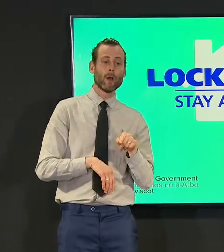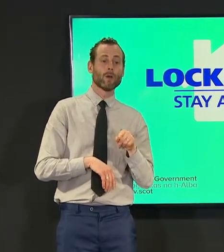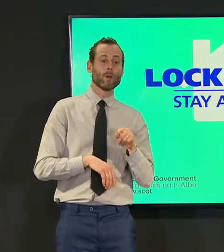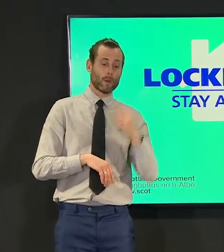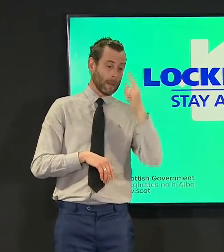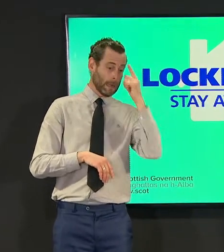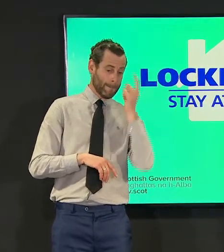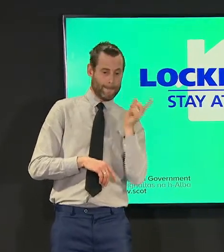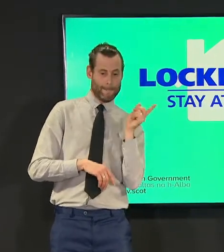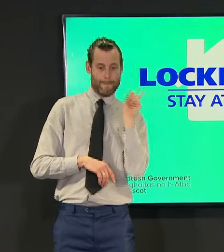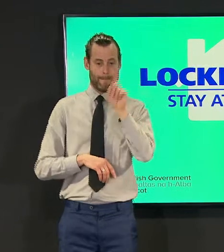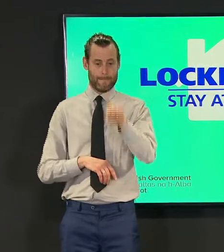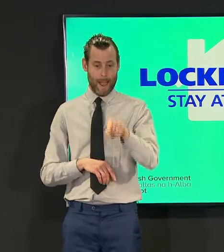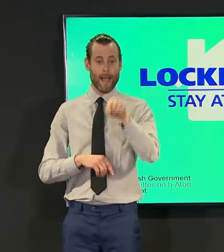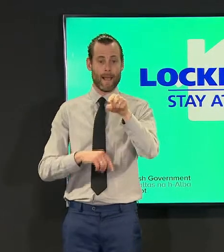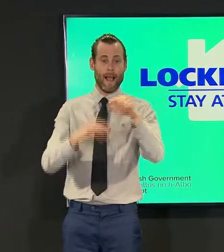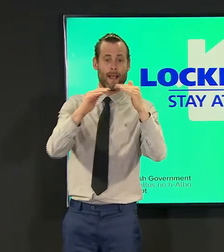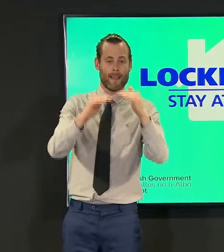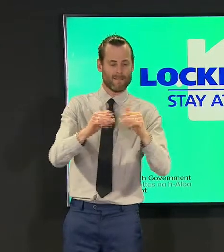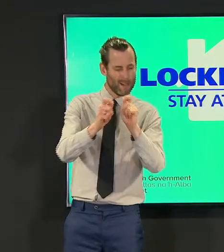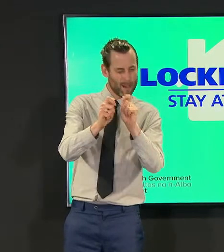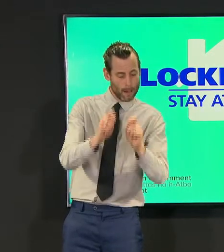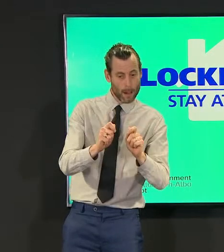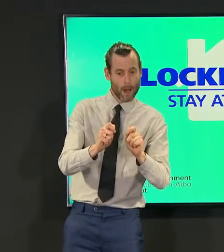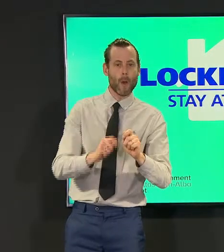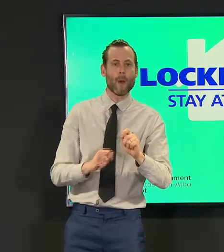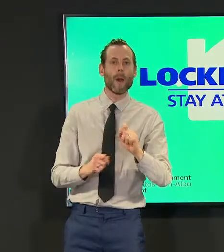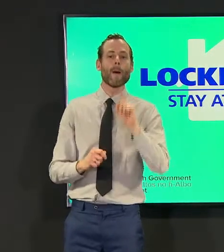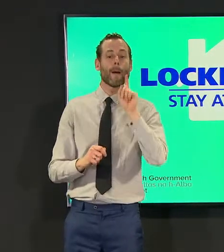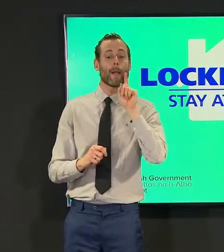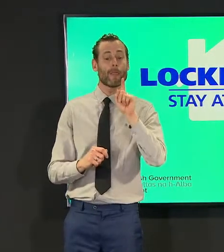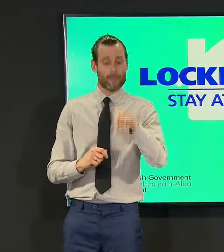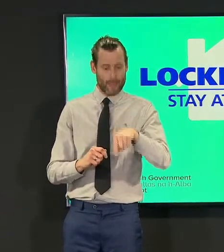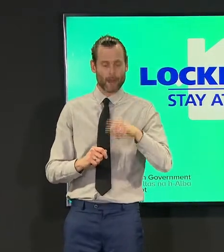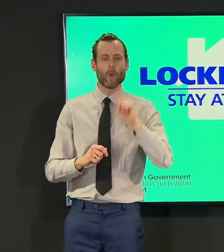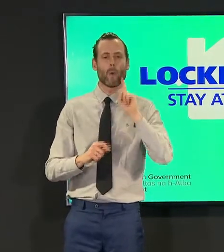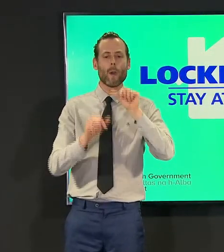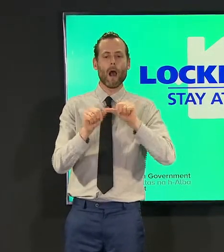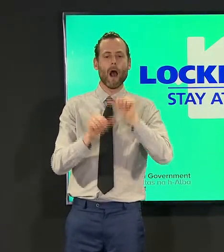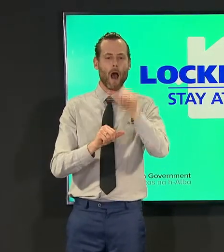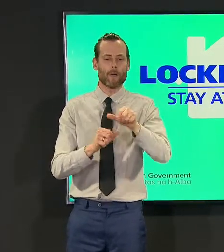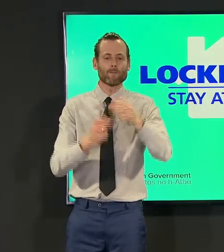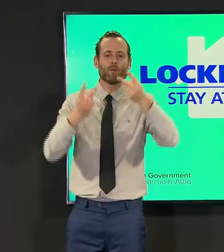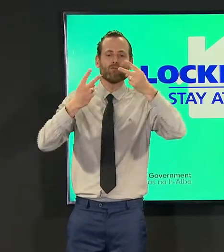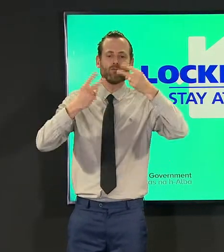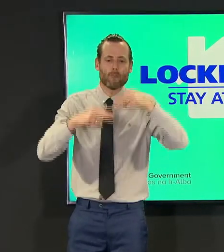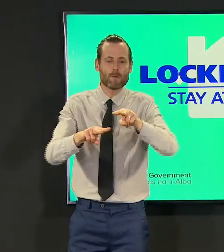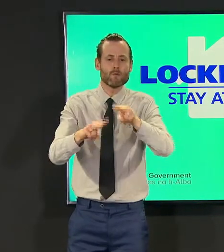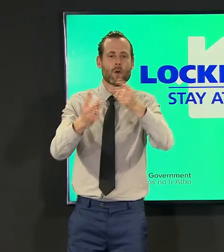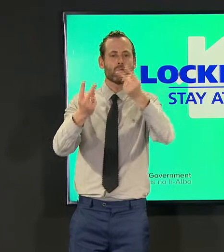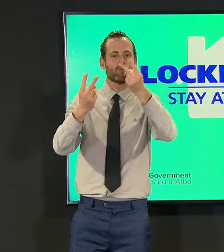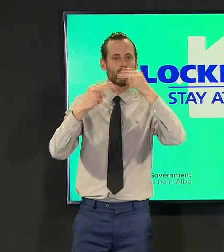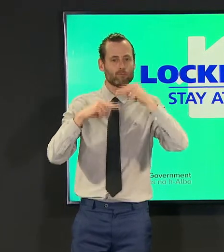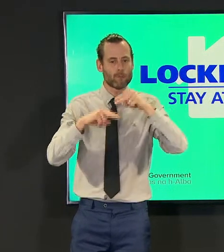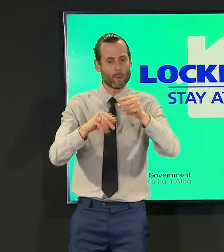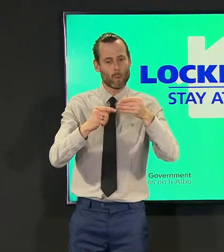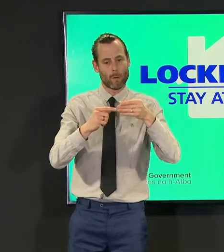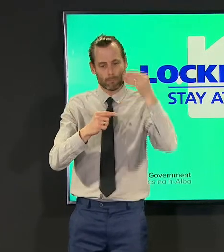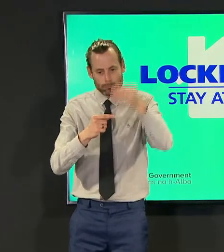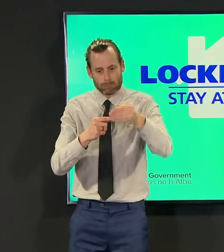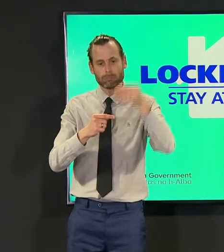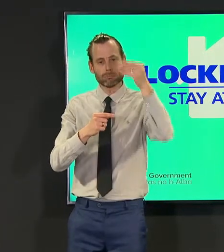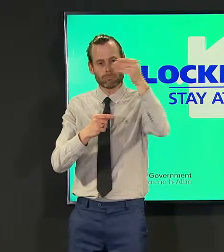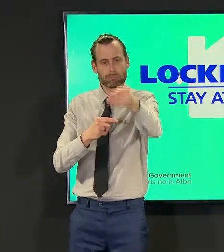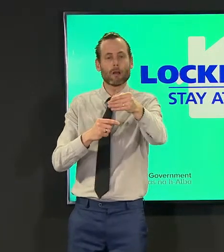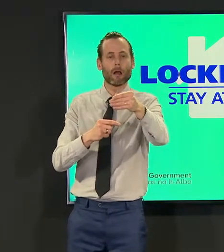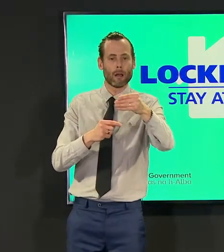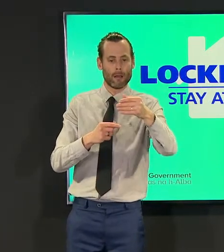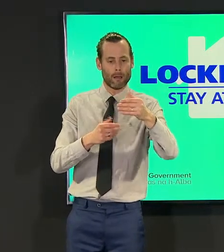three weekly intervals to be sure of the data that was coming forward so the impact of uh the phased